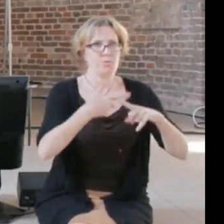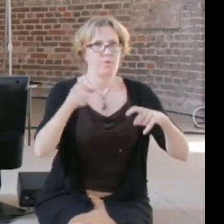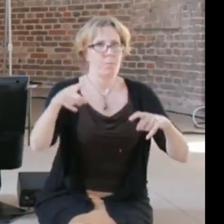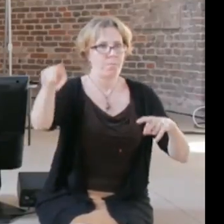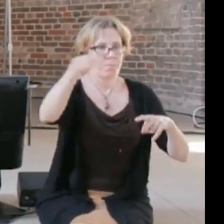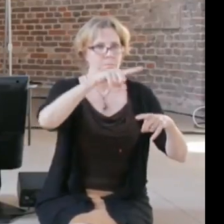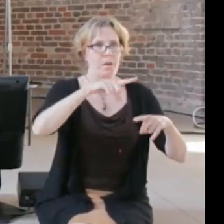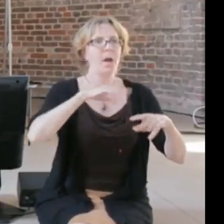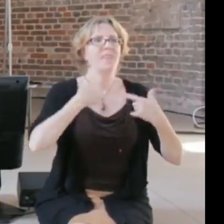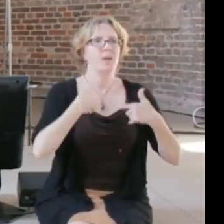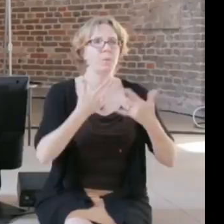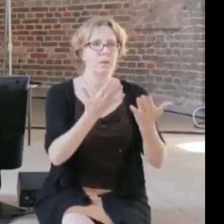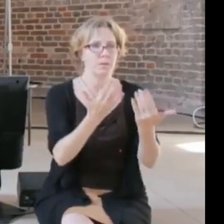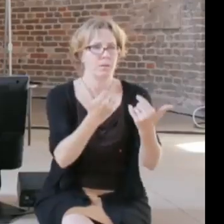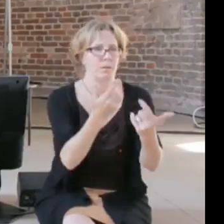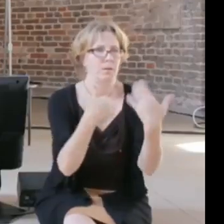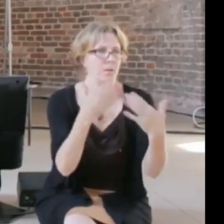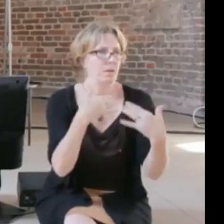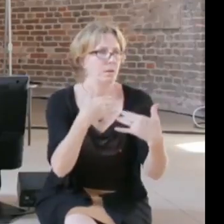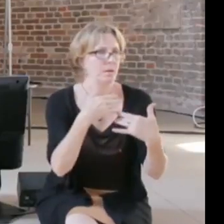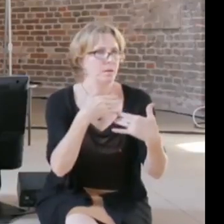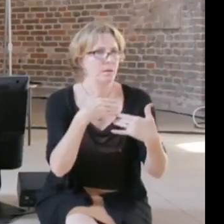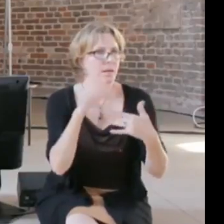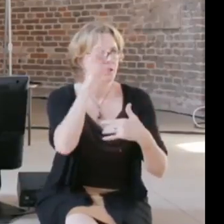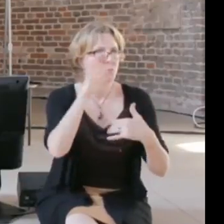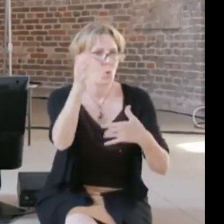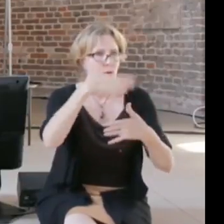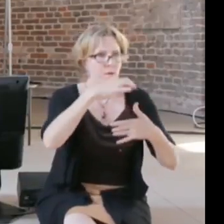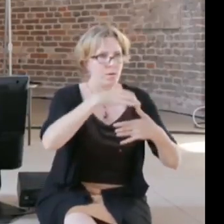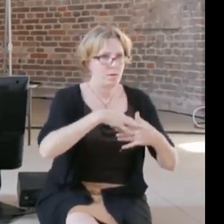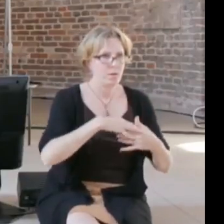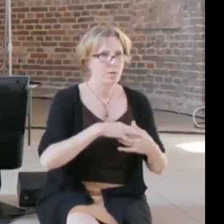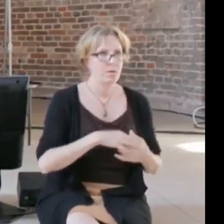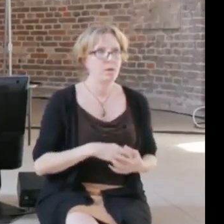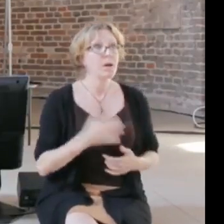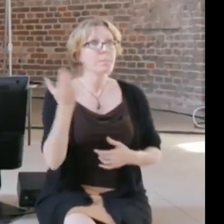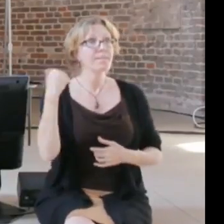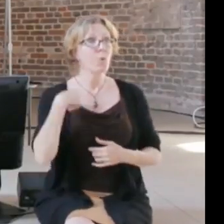what I was thinking was okay this may be a fake commercial product that we don't want